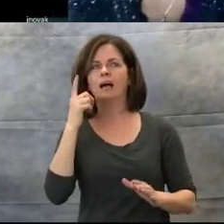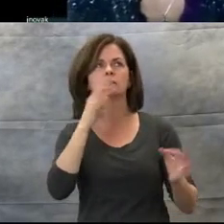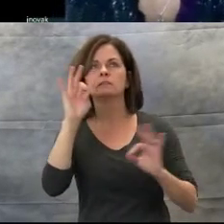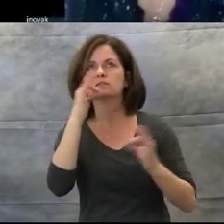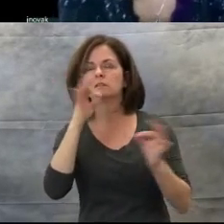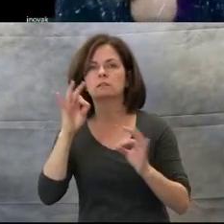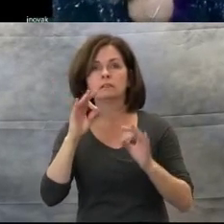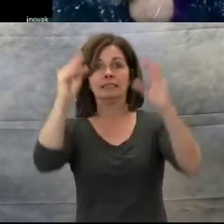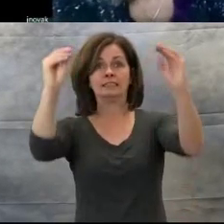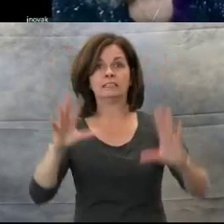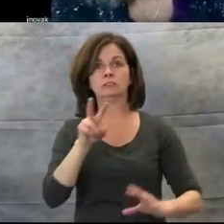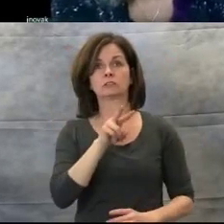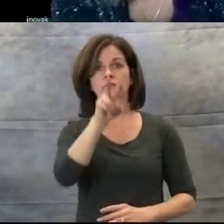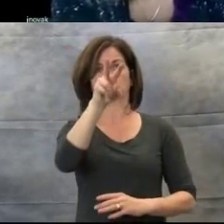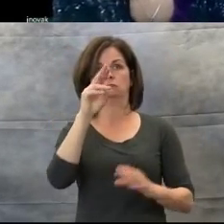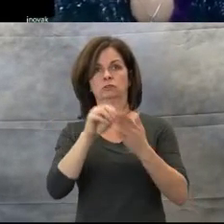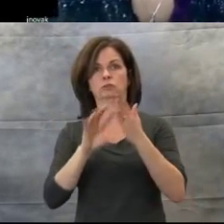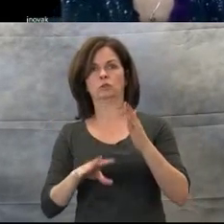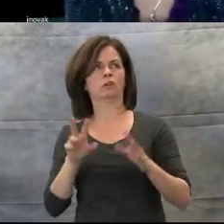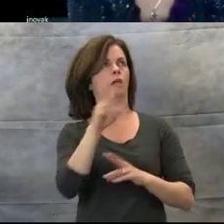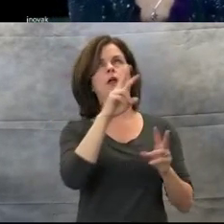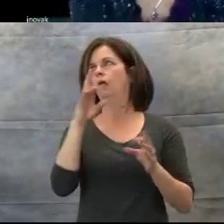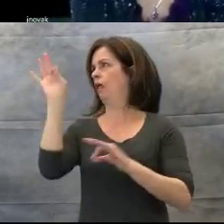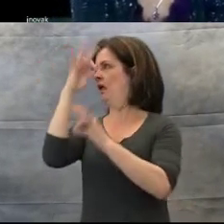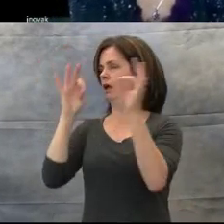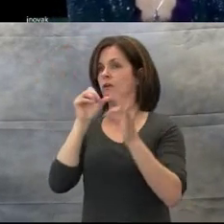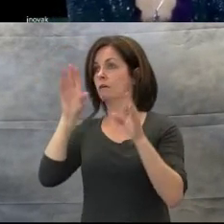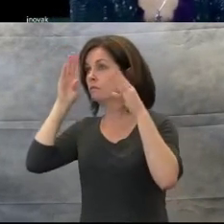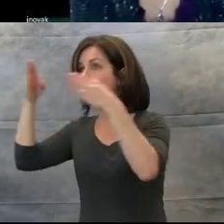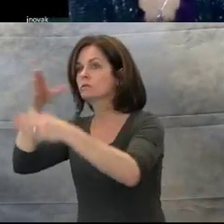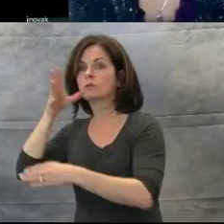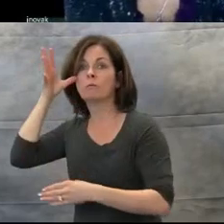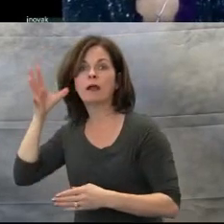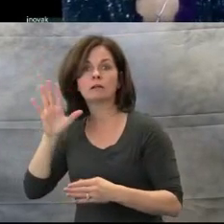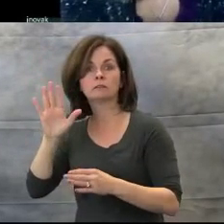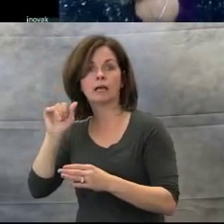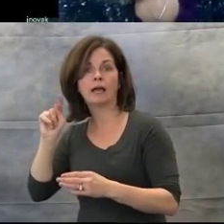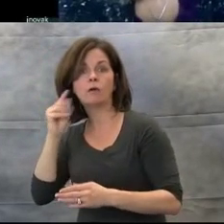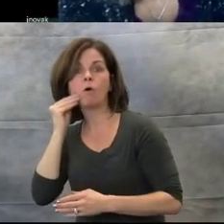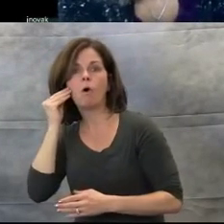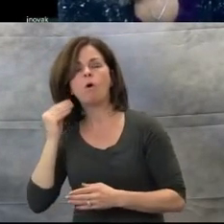They are having a hard time regulating themselves. I would pick a song, for example, if they are